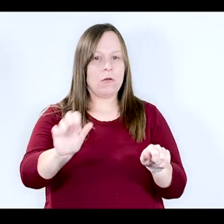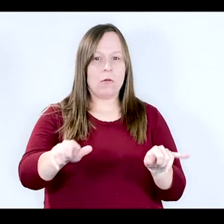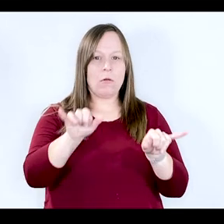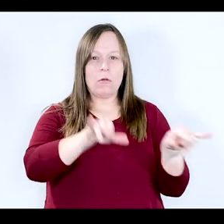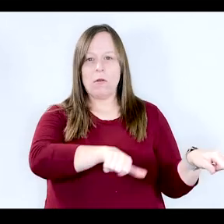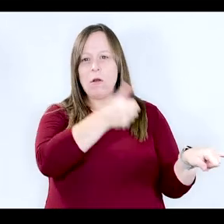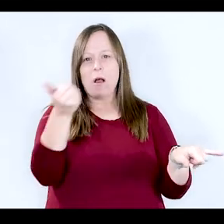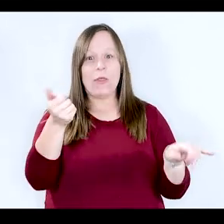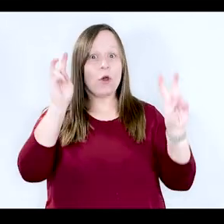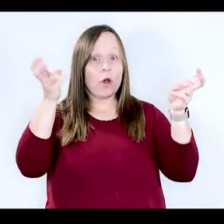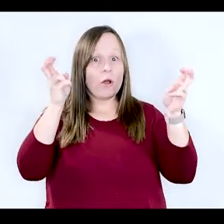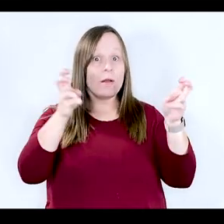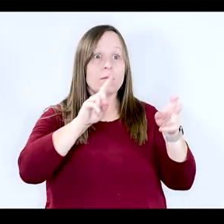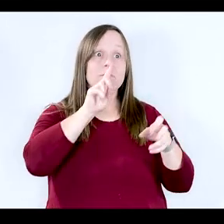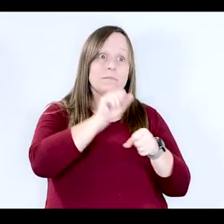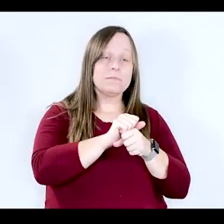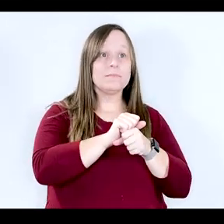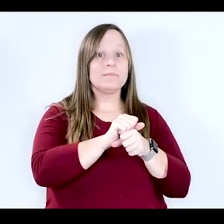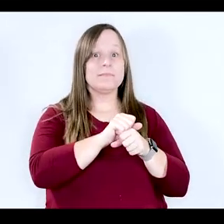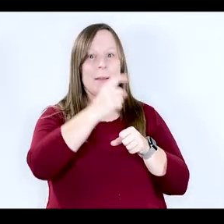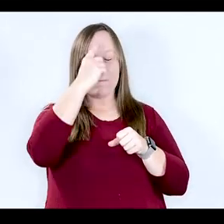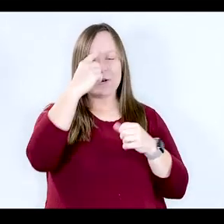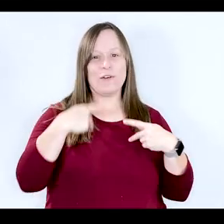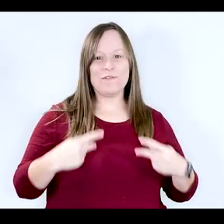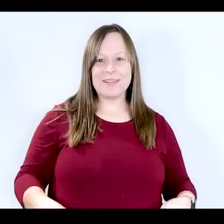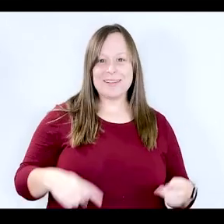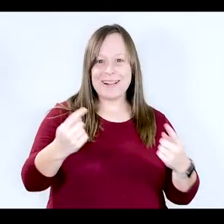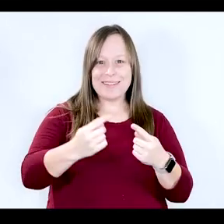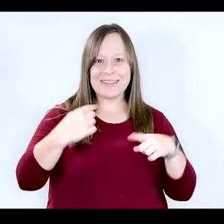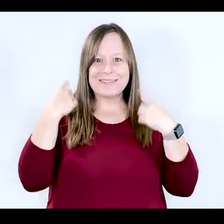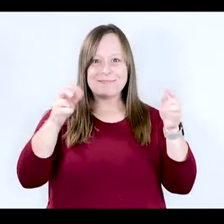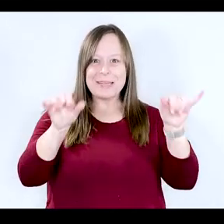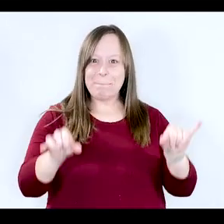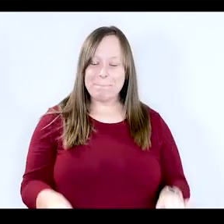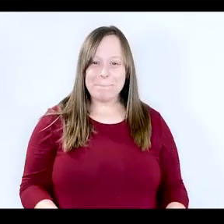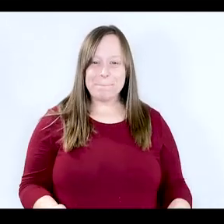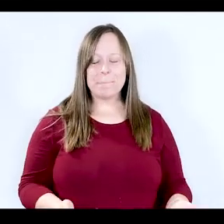again in quotes, "classic" mental or physical illness. K: And those are a good